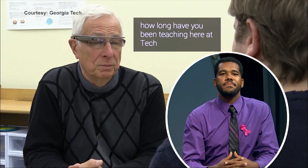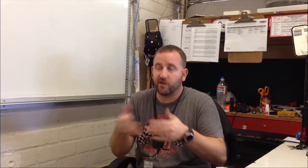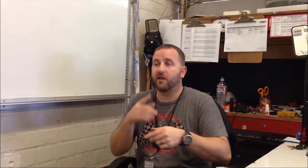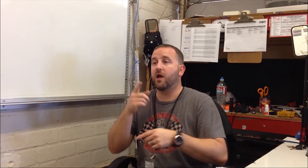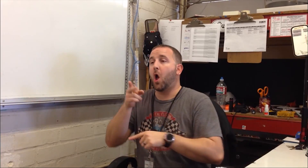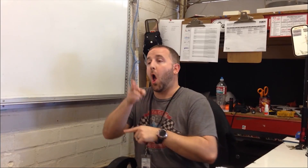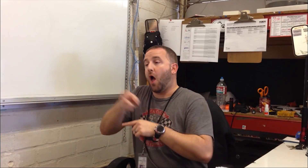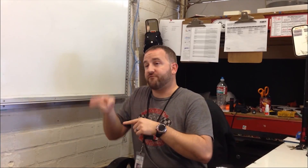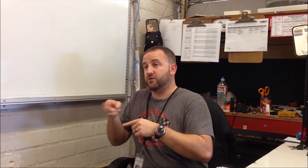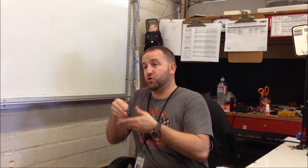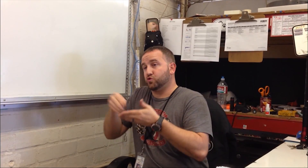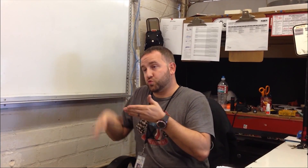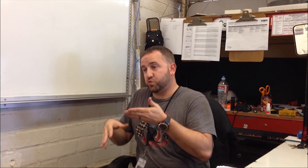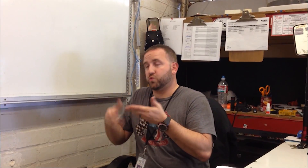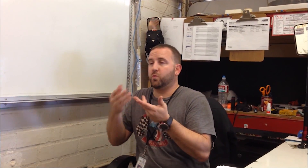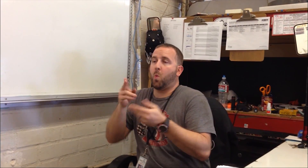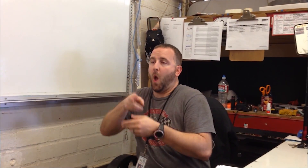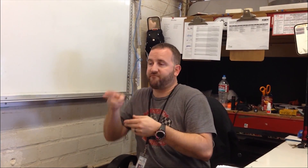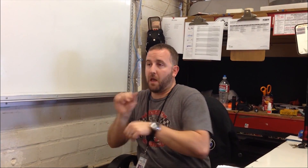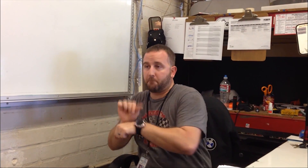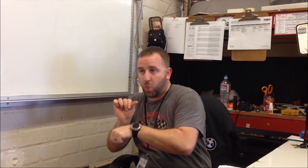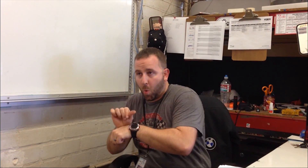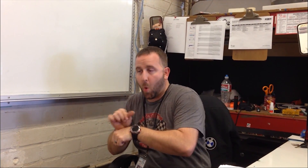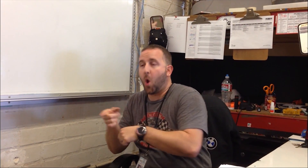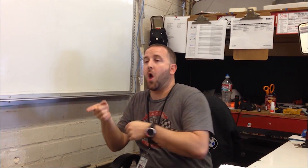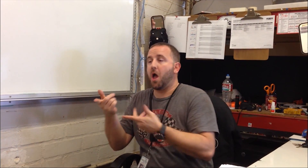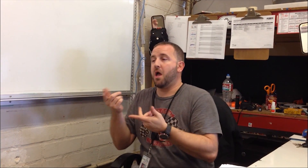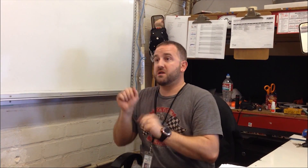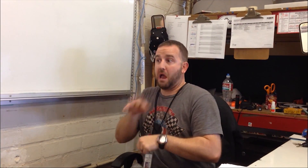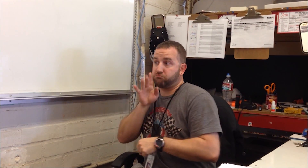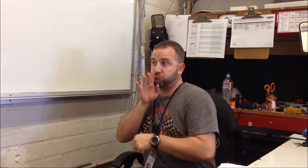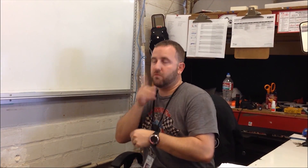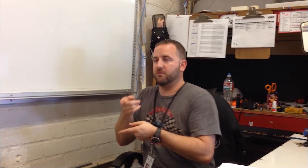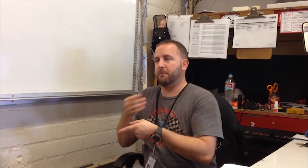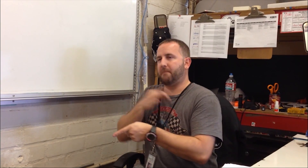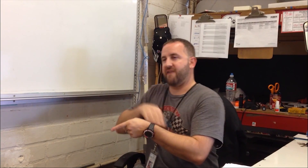Brandon: “For hard of hearing students or employees who can talk it will be a real benefit